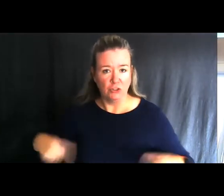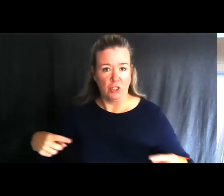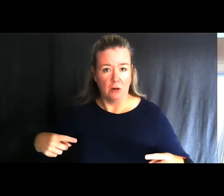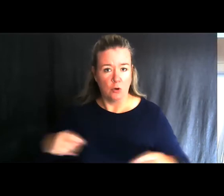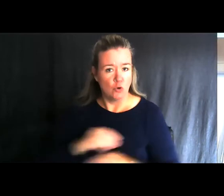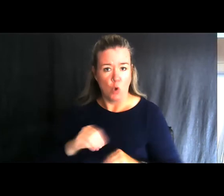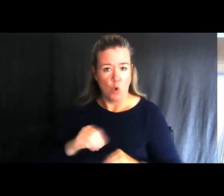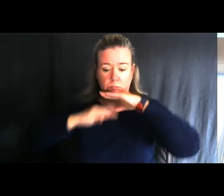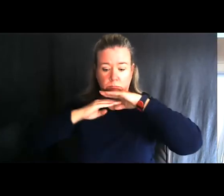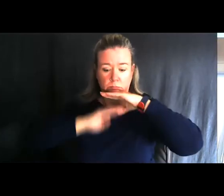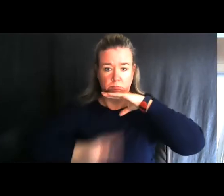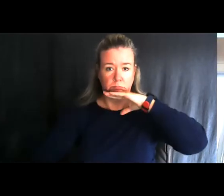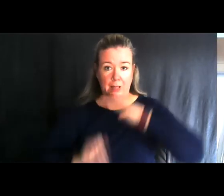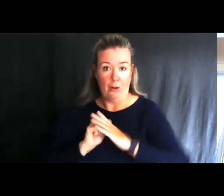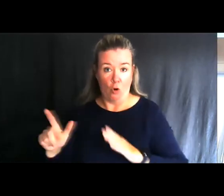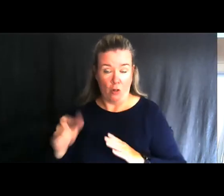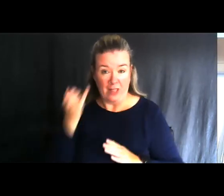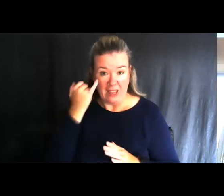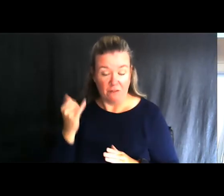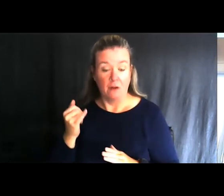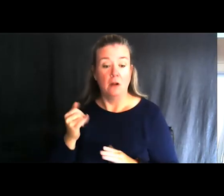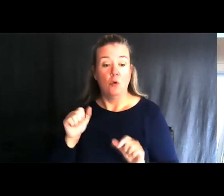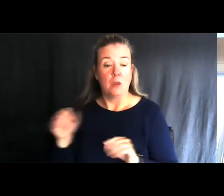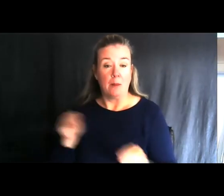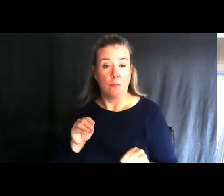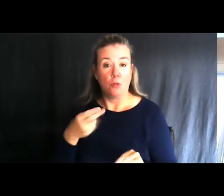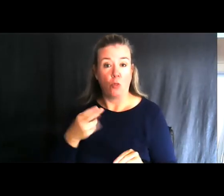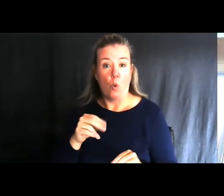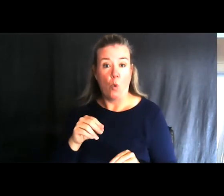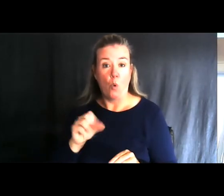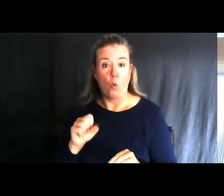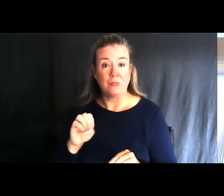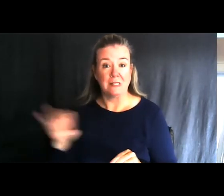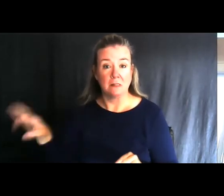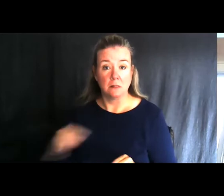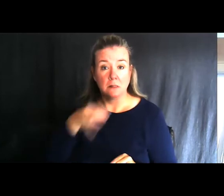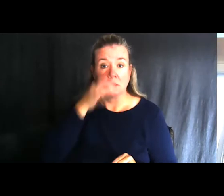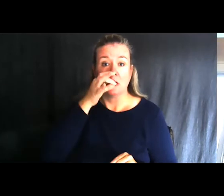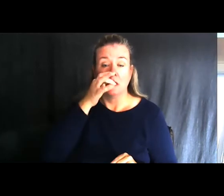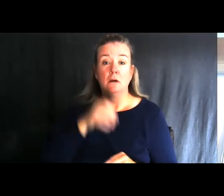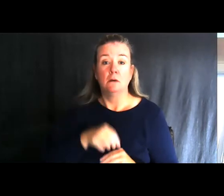at all, we could put the hose right to their mouth, to their lips, to puff in on.